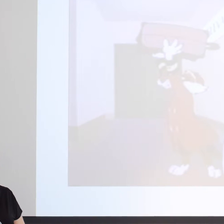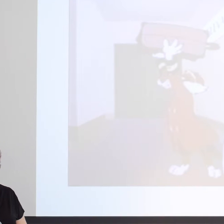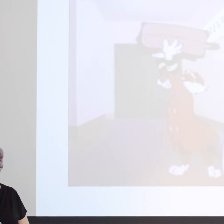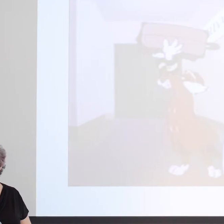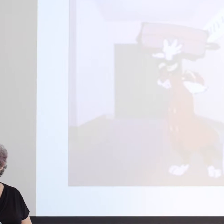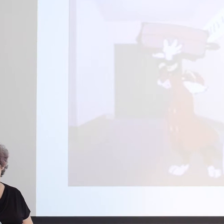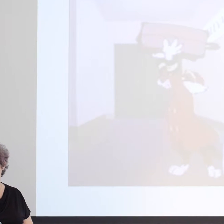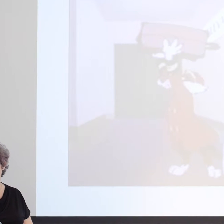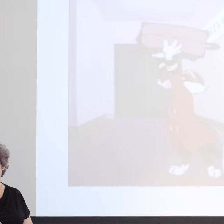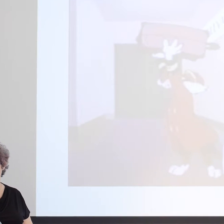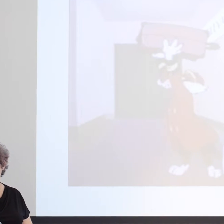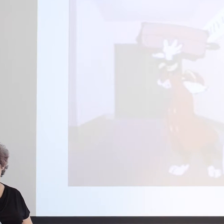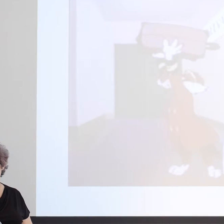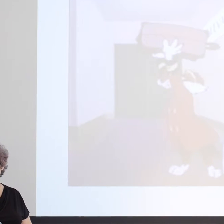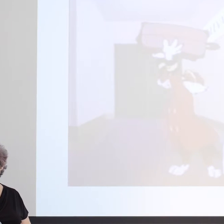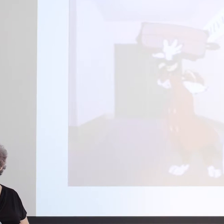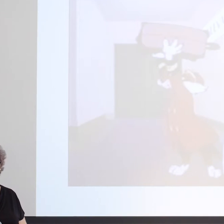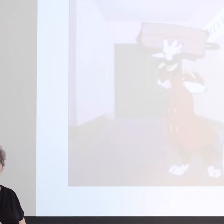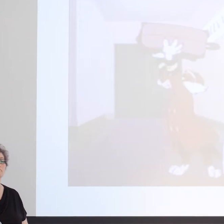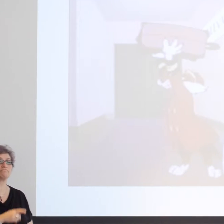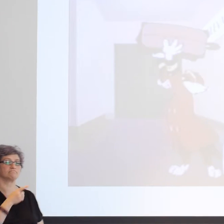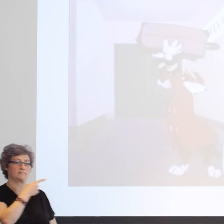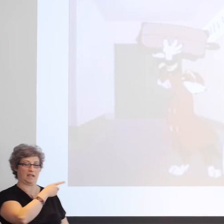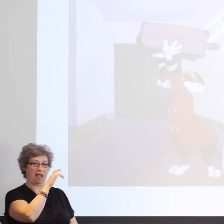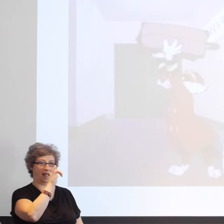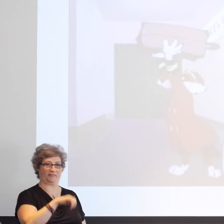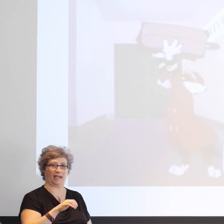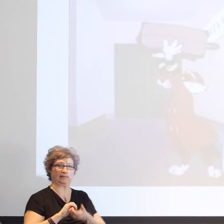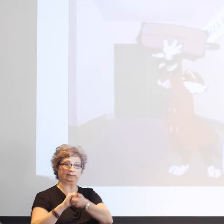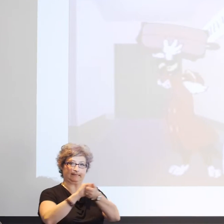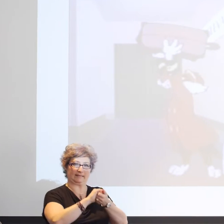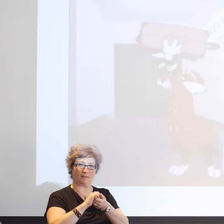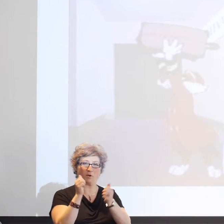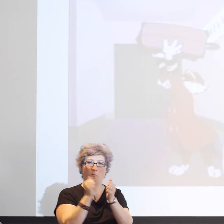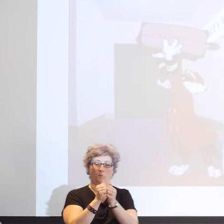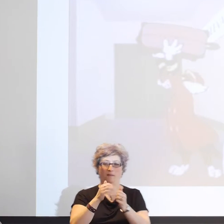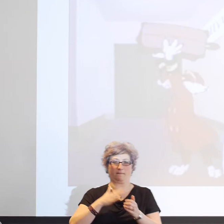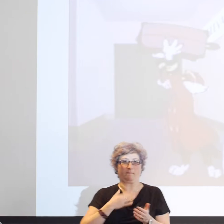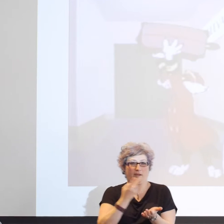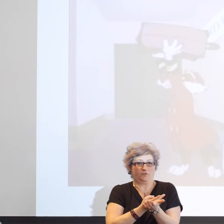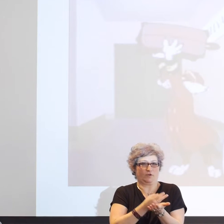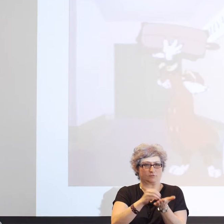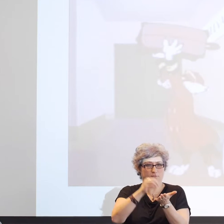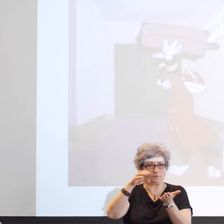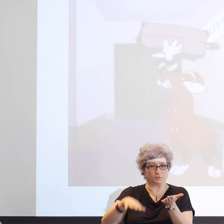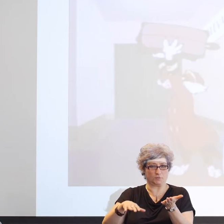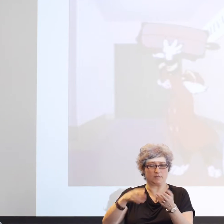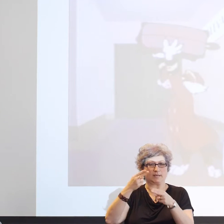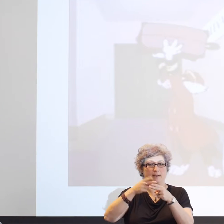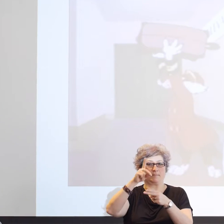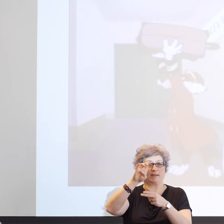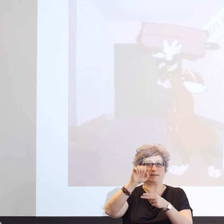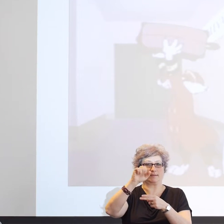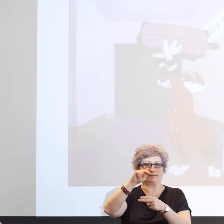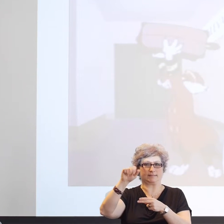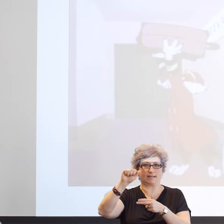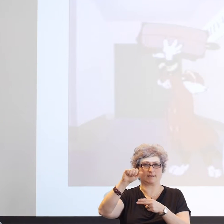task that we have with him. Because we felt we had met him in the context of the Deaf Club in Managua.